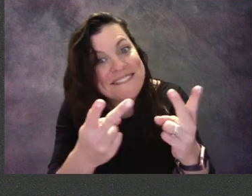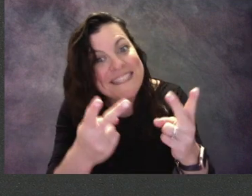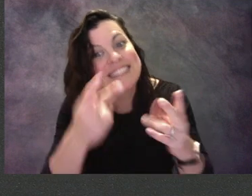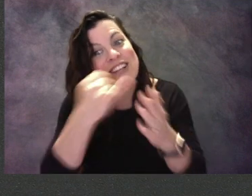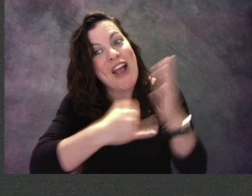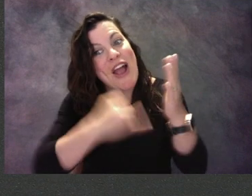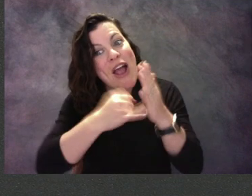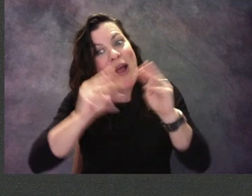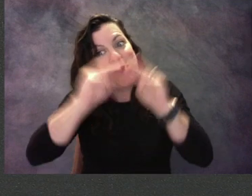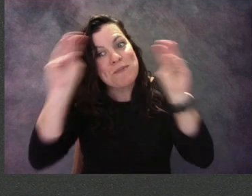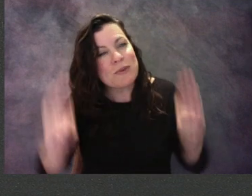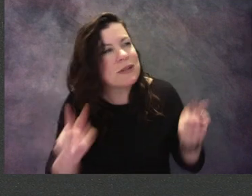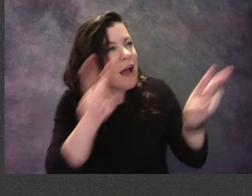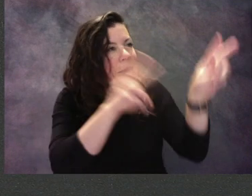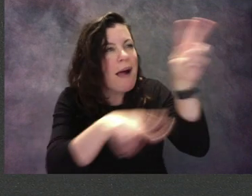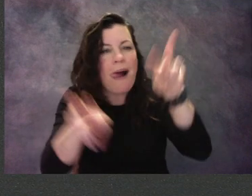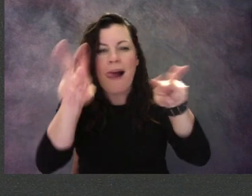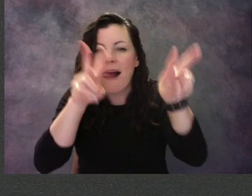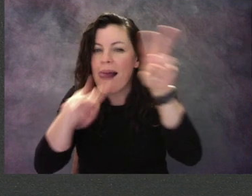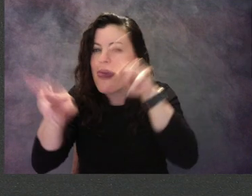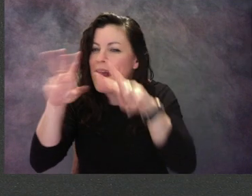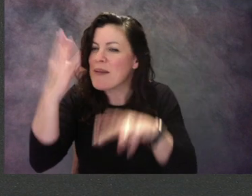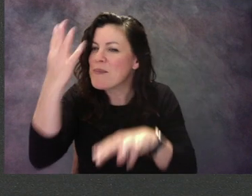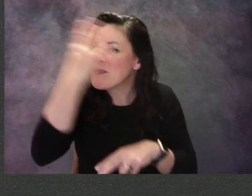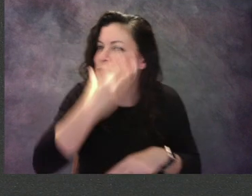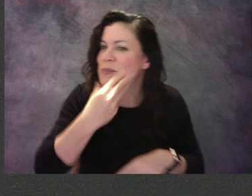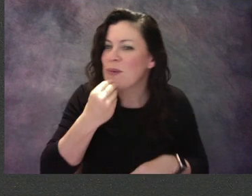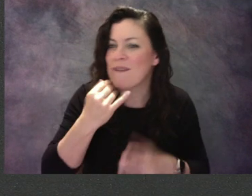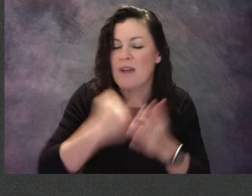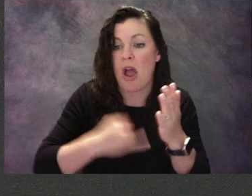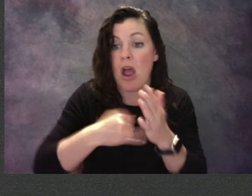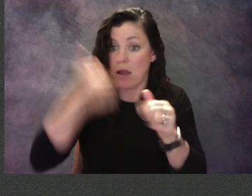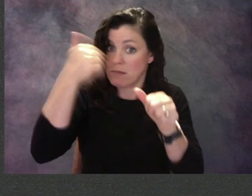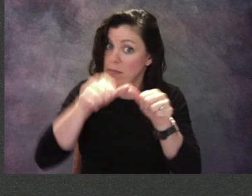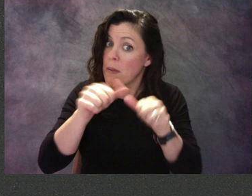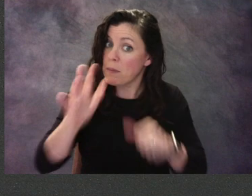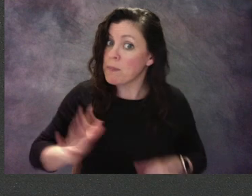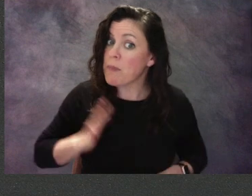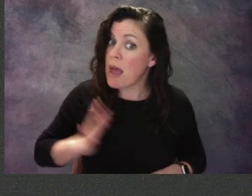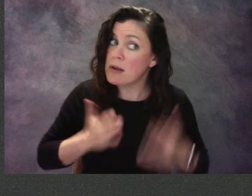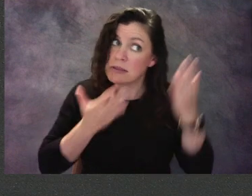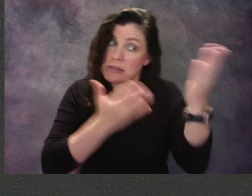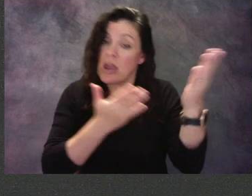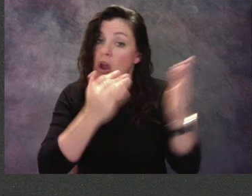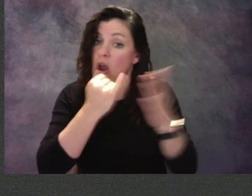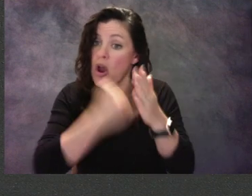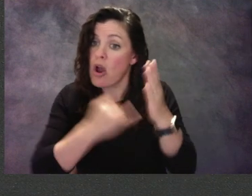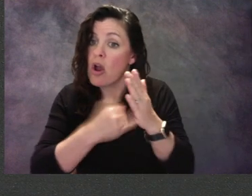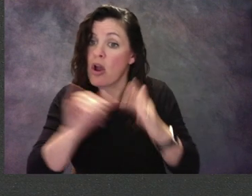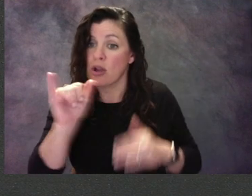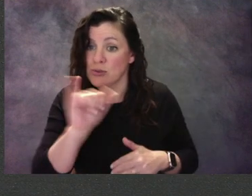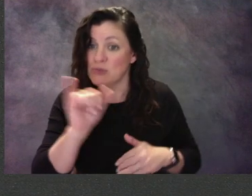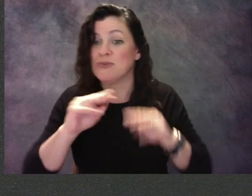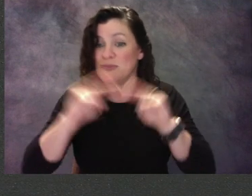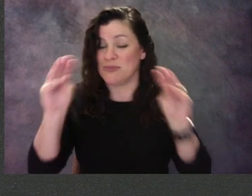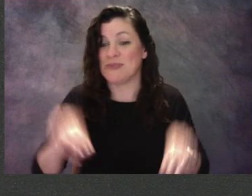using those good manners that we learned about earlier. 'Til next time, thanks for watching WQLN PBS